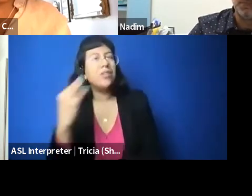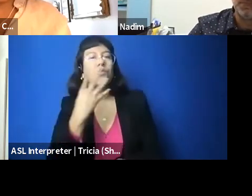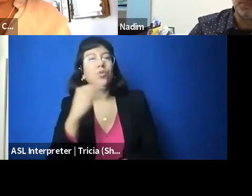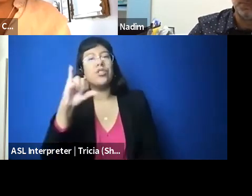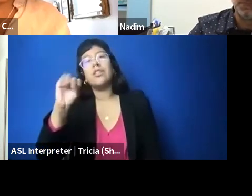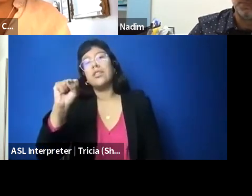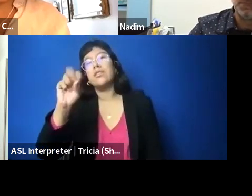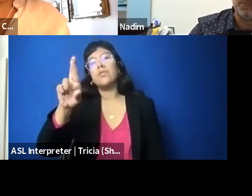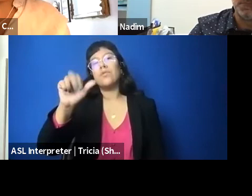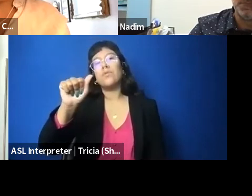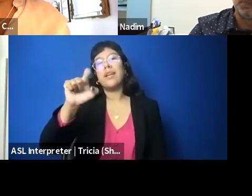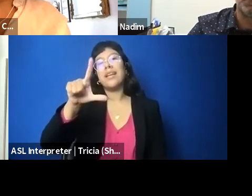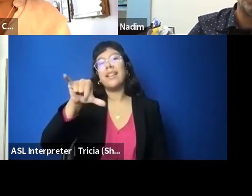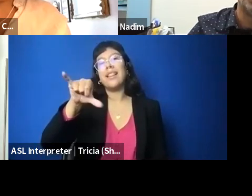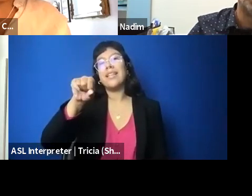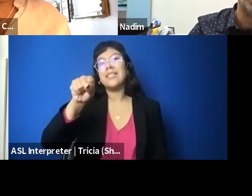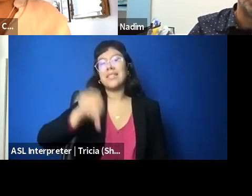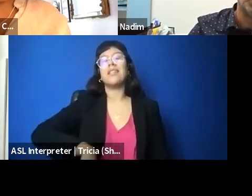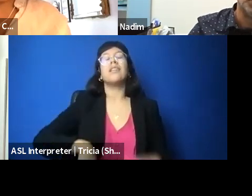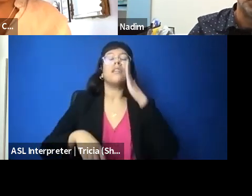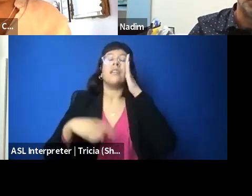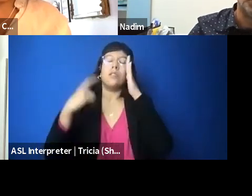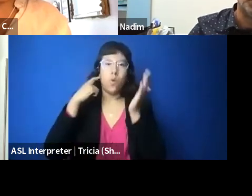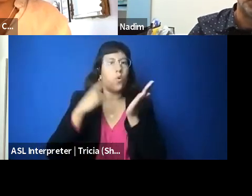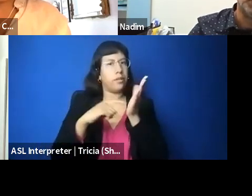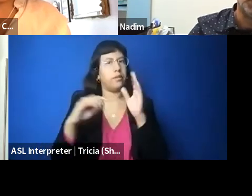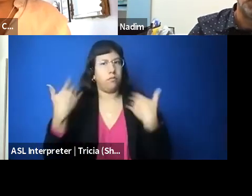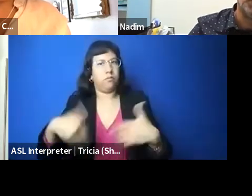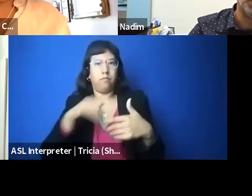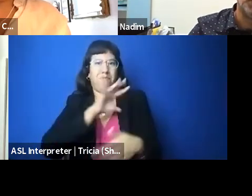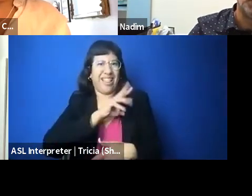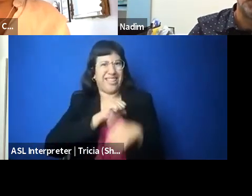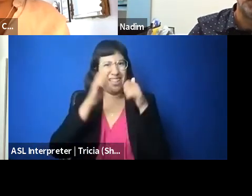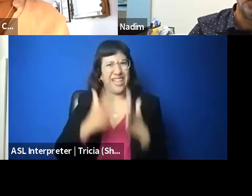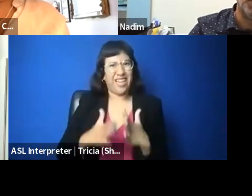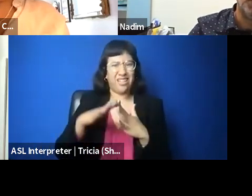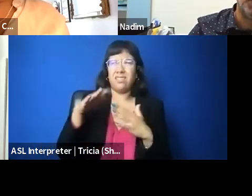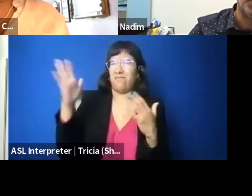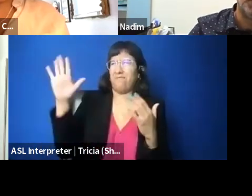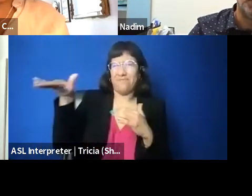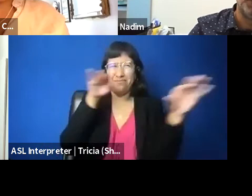is Palestinians who are speaking out on behalf of their families, who are talking about their lived experiences as Palestinians